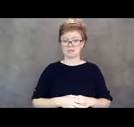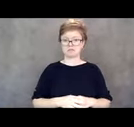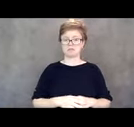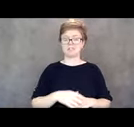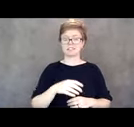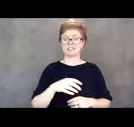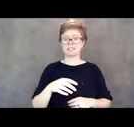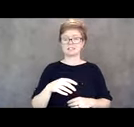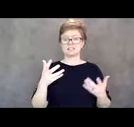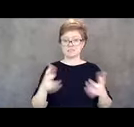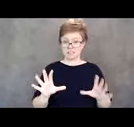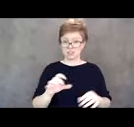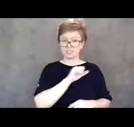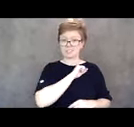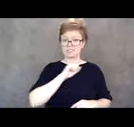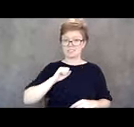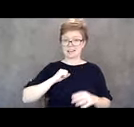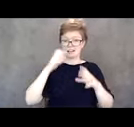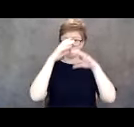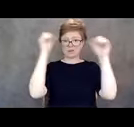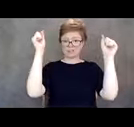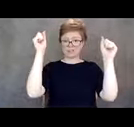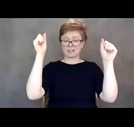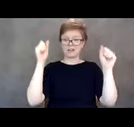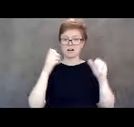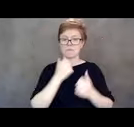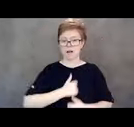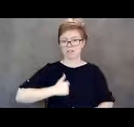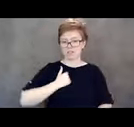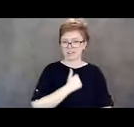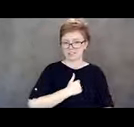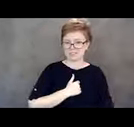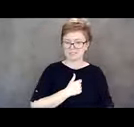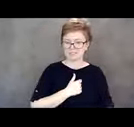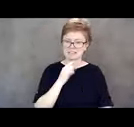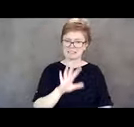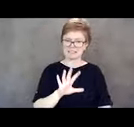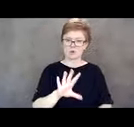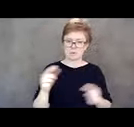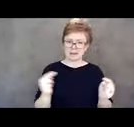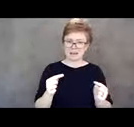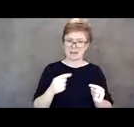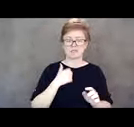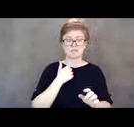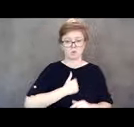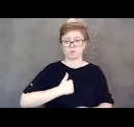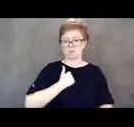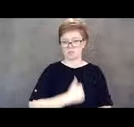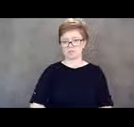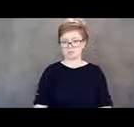apologized and acknowledged the pain that I went through and that was moving. And I think from that point on,